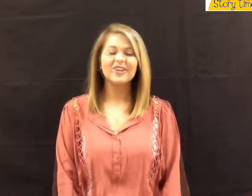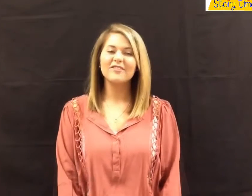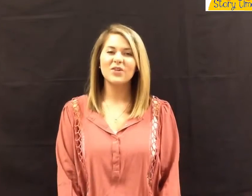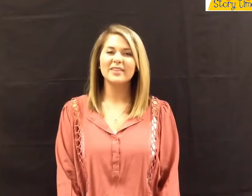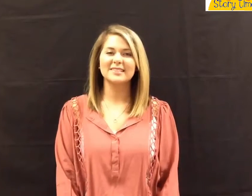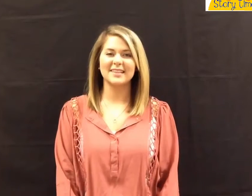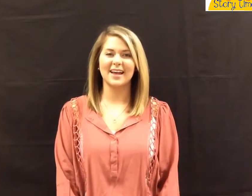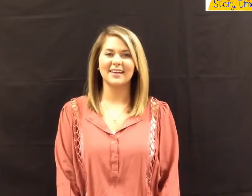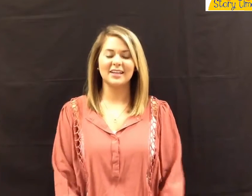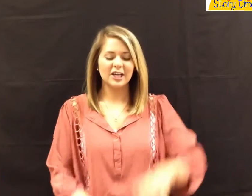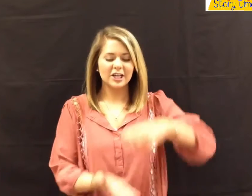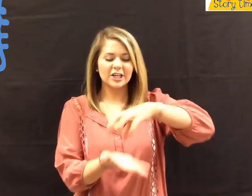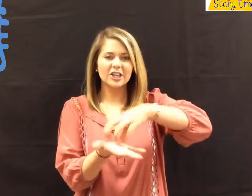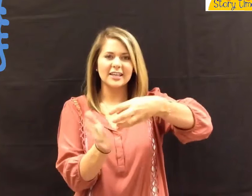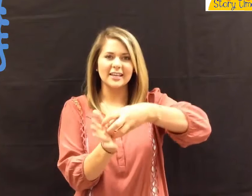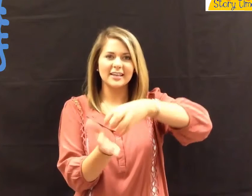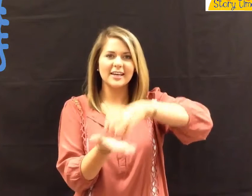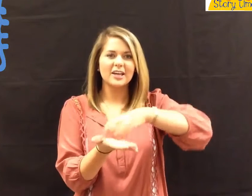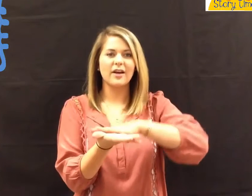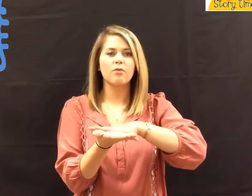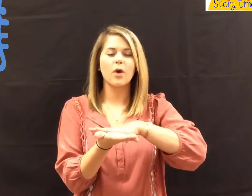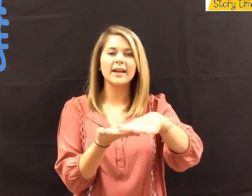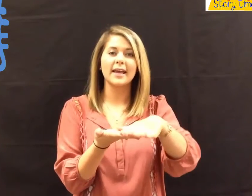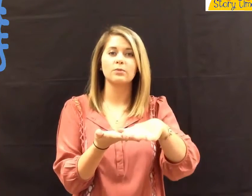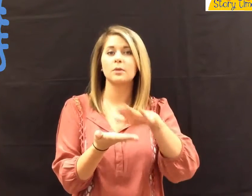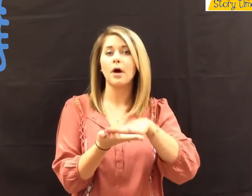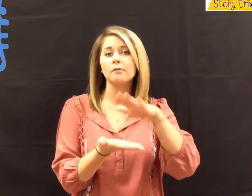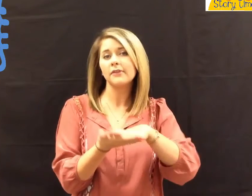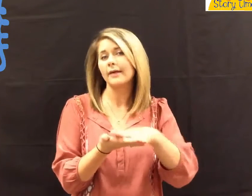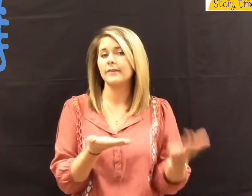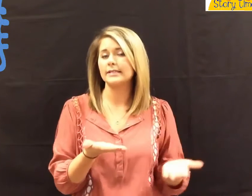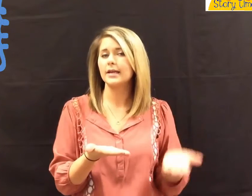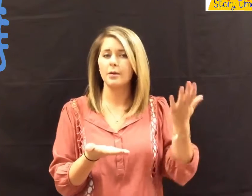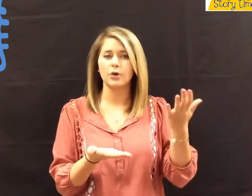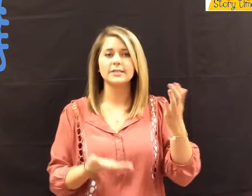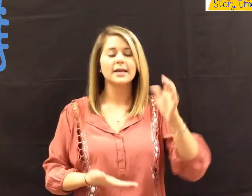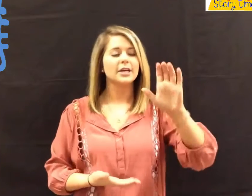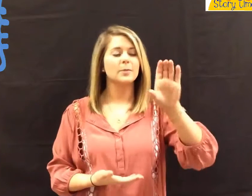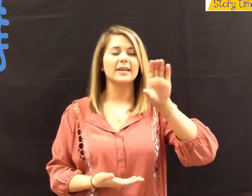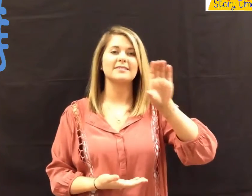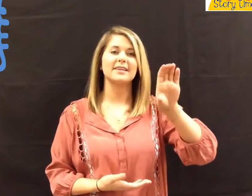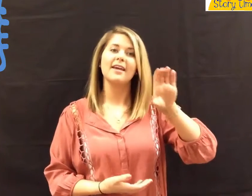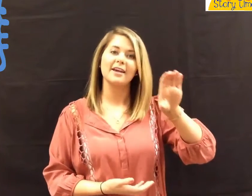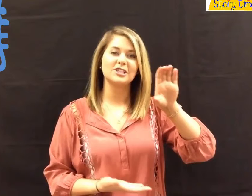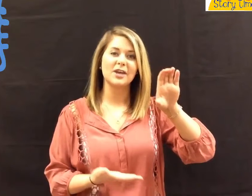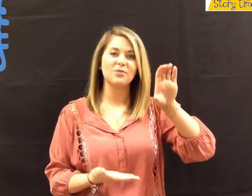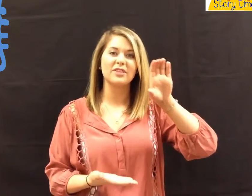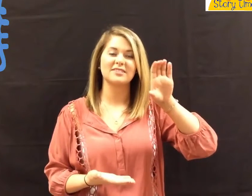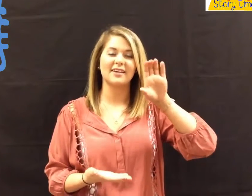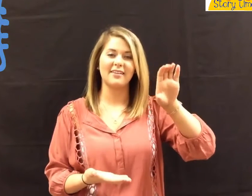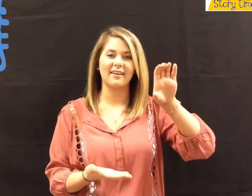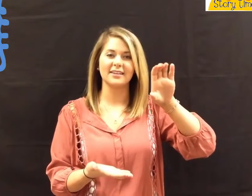For the fourth sign, "cookie," you have one hand with the palm flat, facing upwards. Make a 'C' handshape with the second hand.